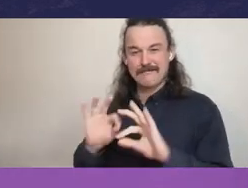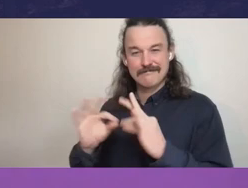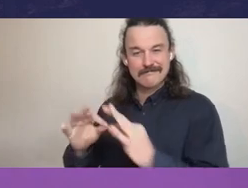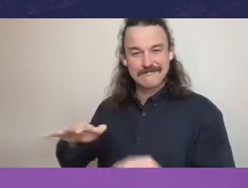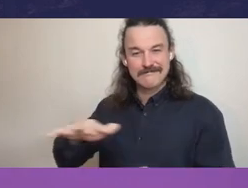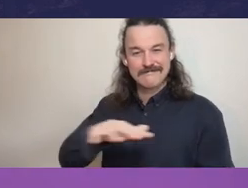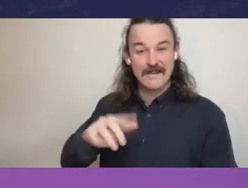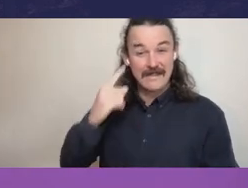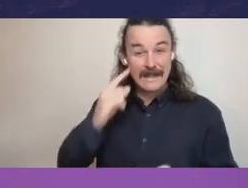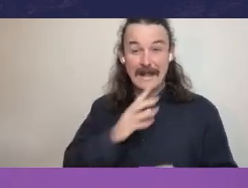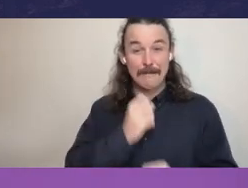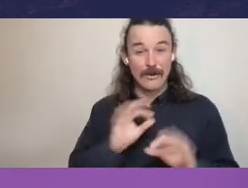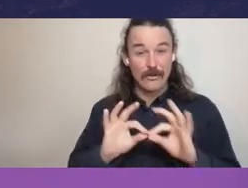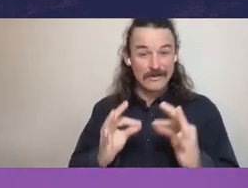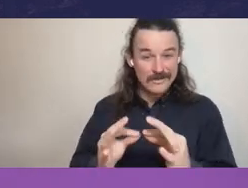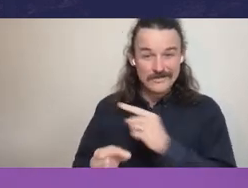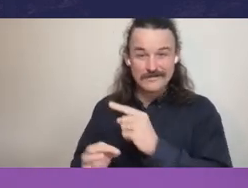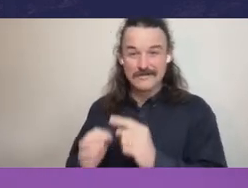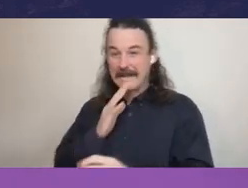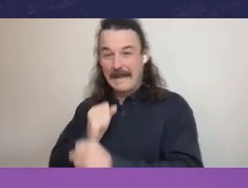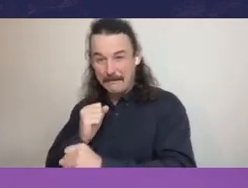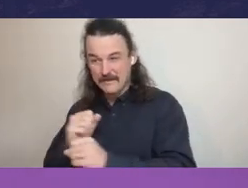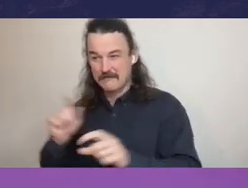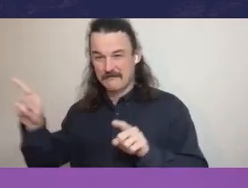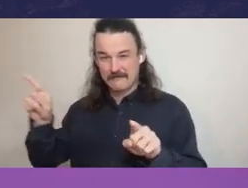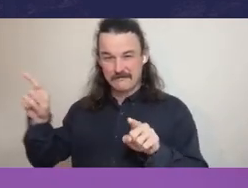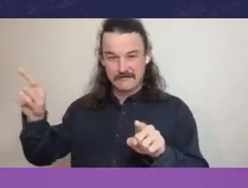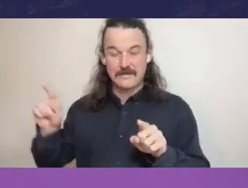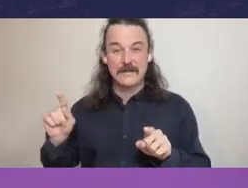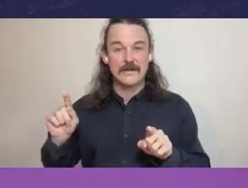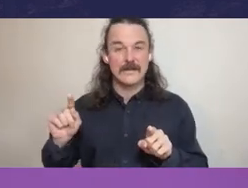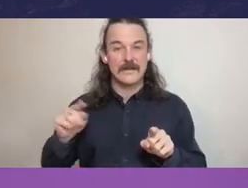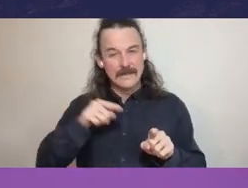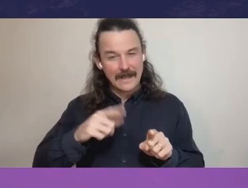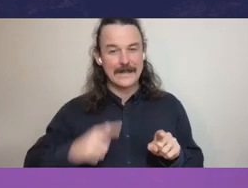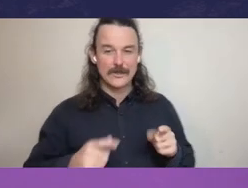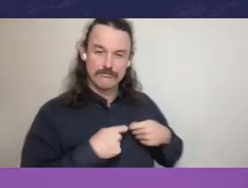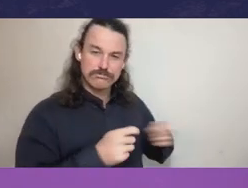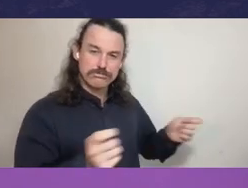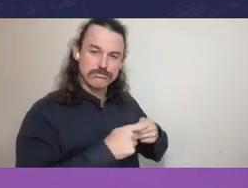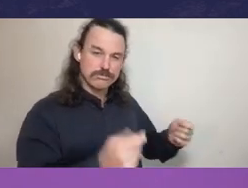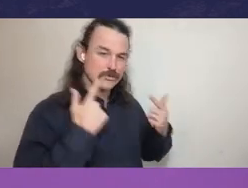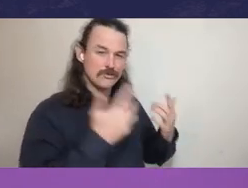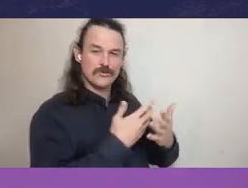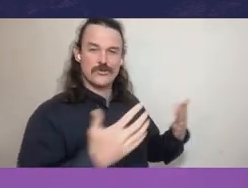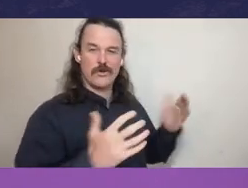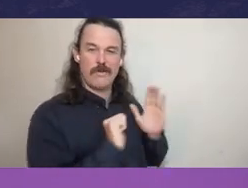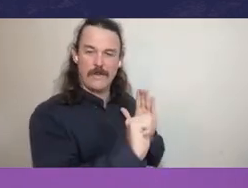that information in their annual reports and talking about their performance. And I think there’s a huge amount of work still to be done